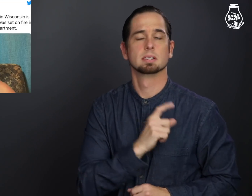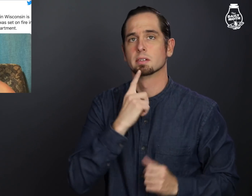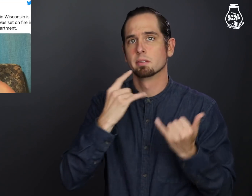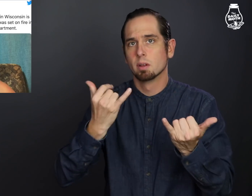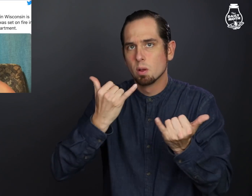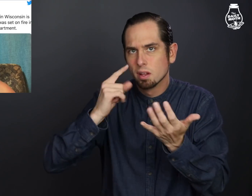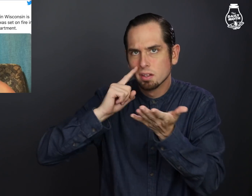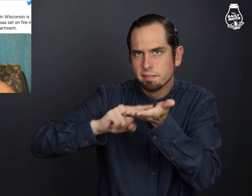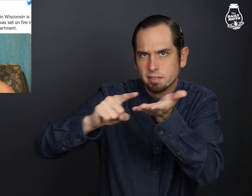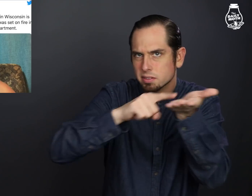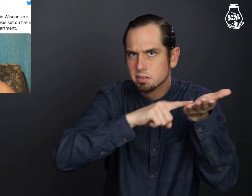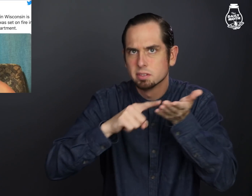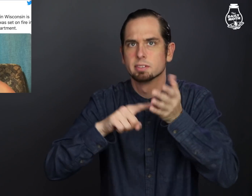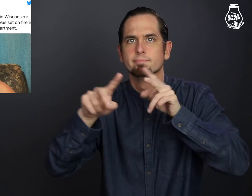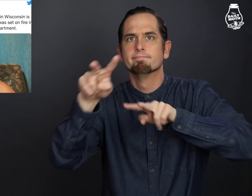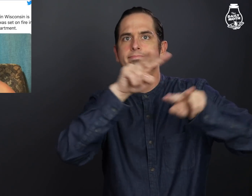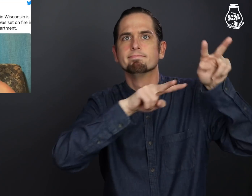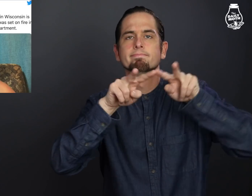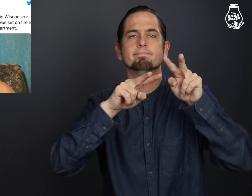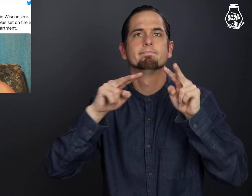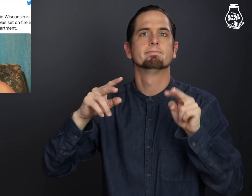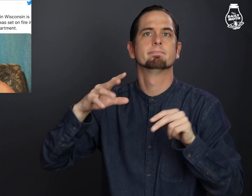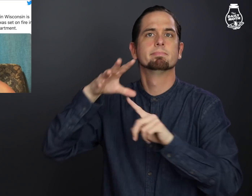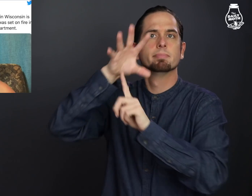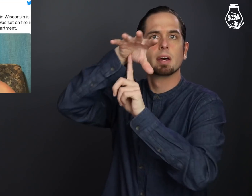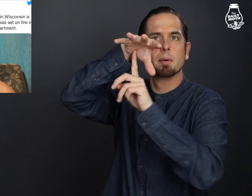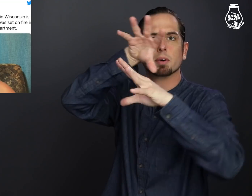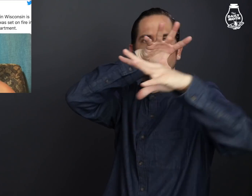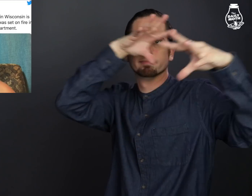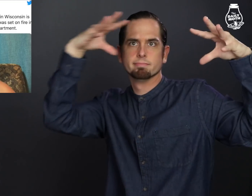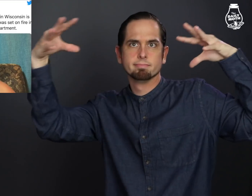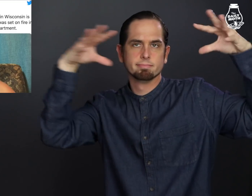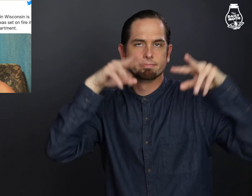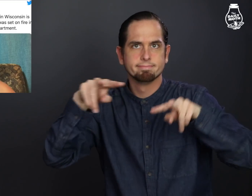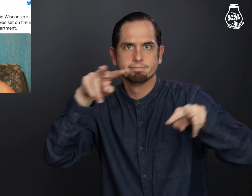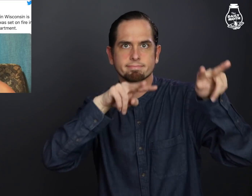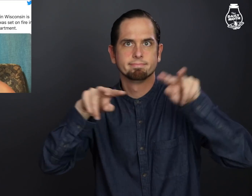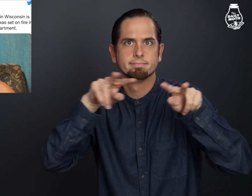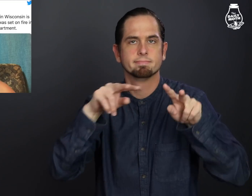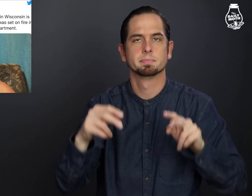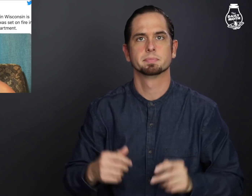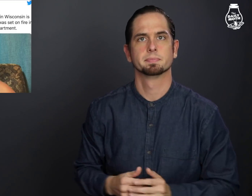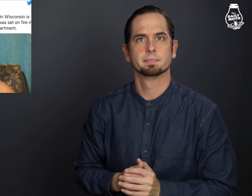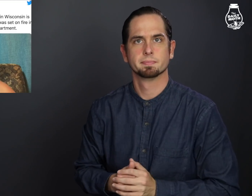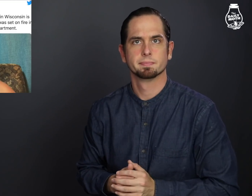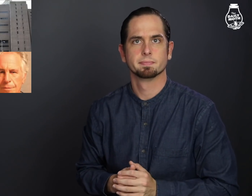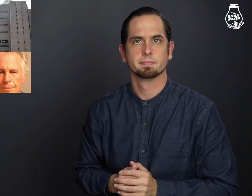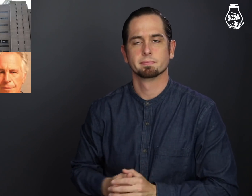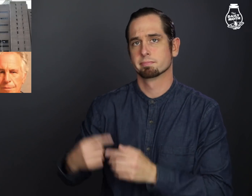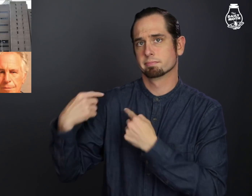Police said they are investigating and looking at surveillance images.